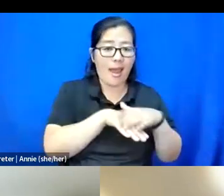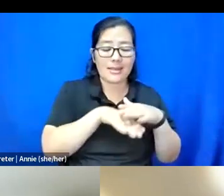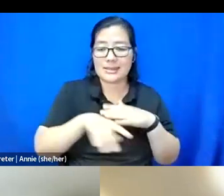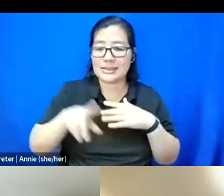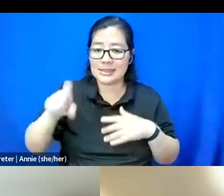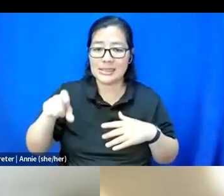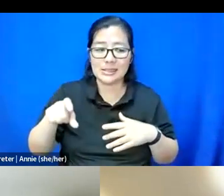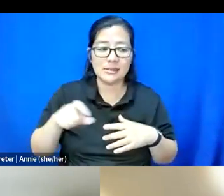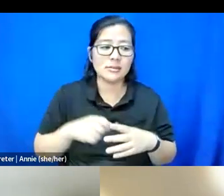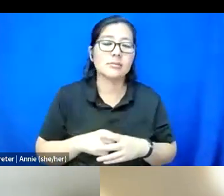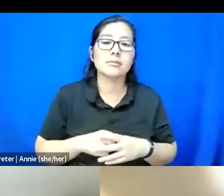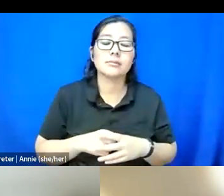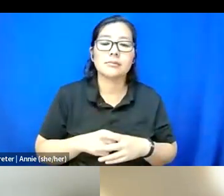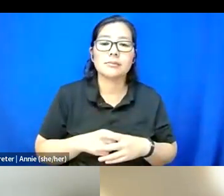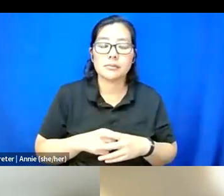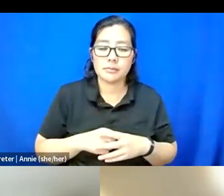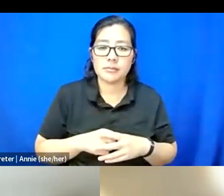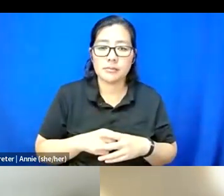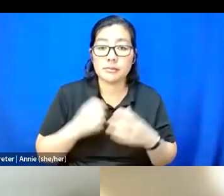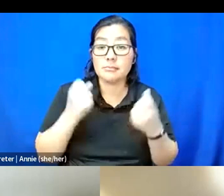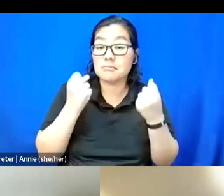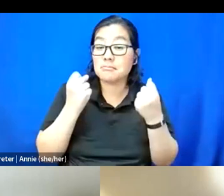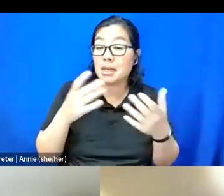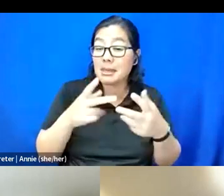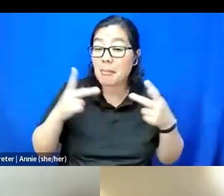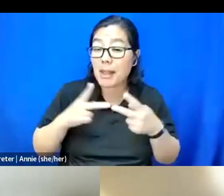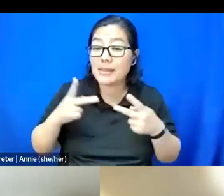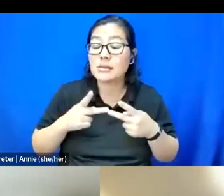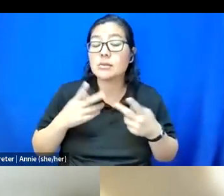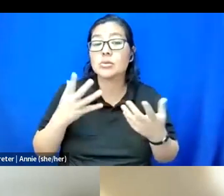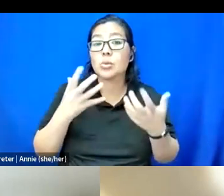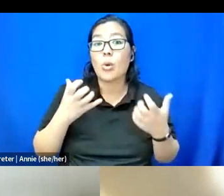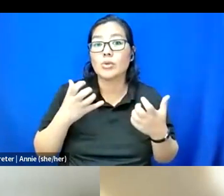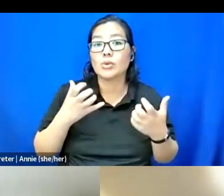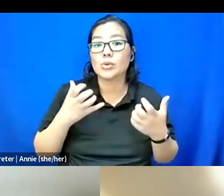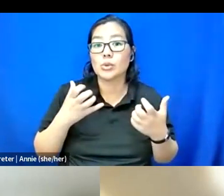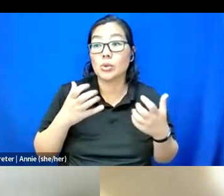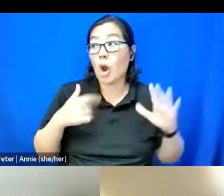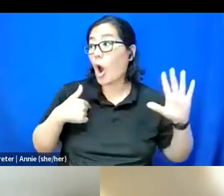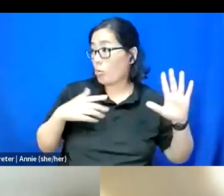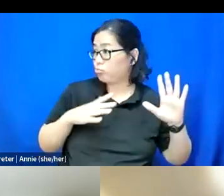And a lot of places want to claim to be universally inclusive